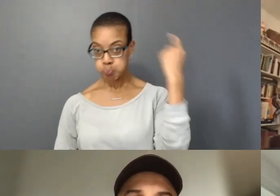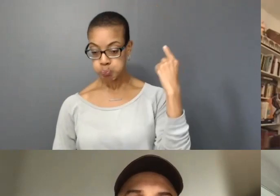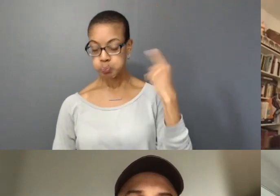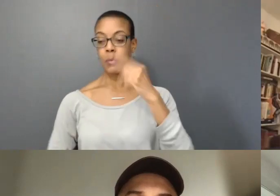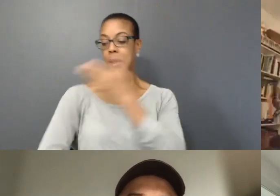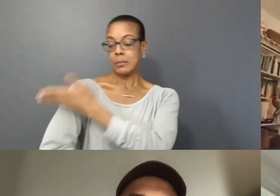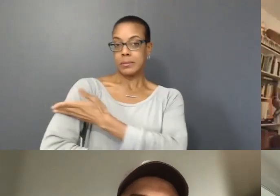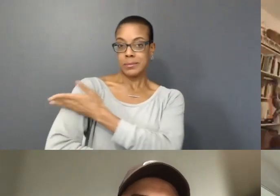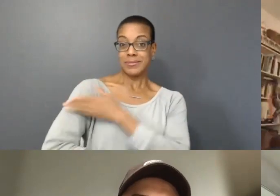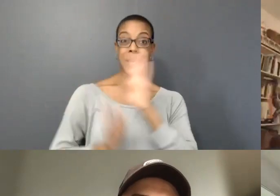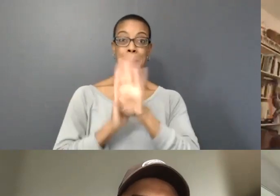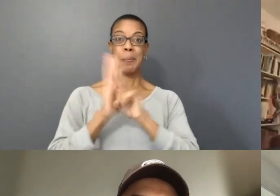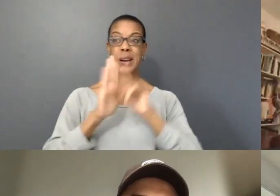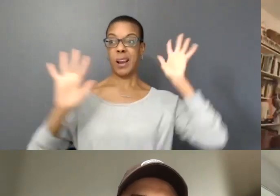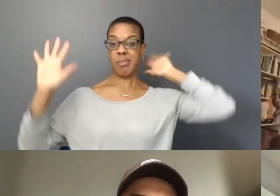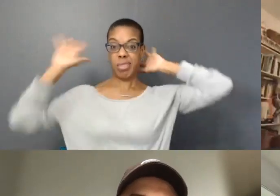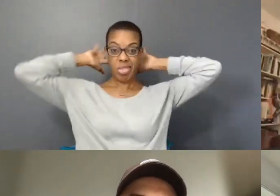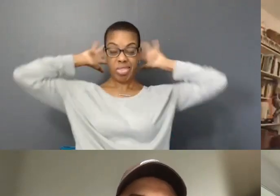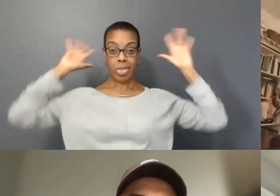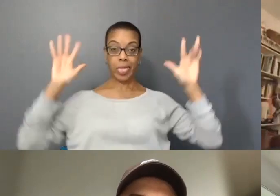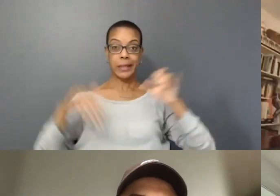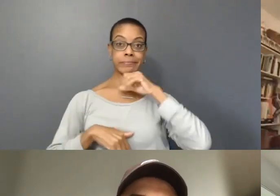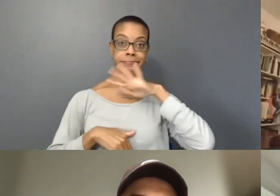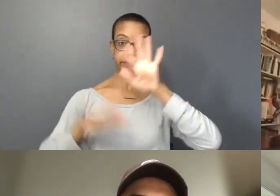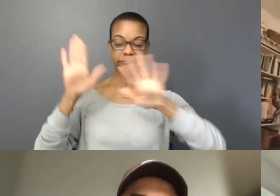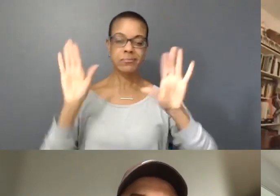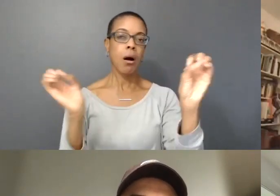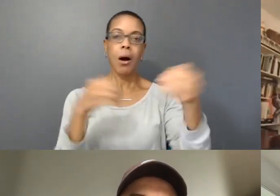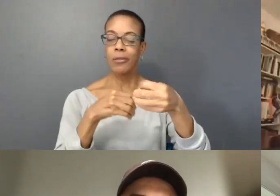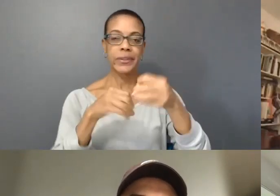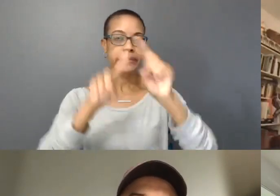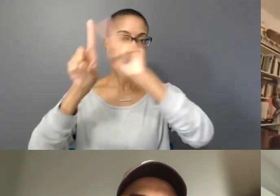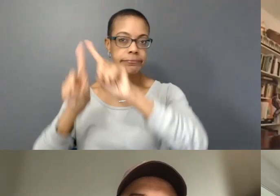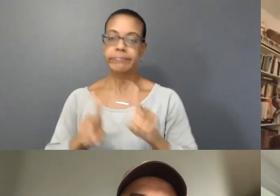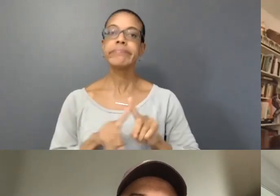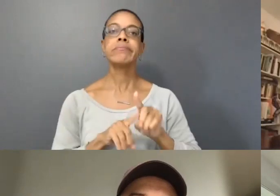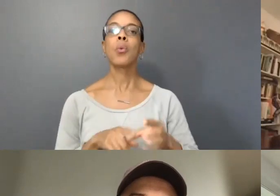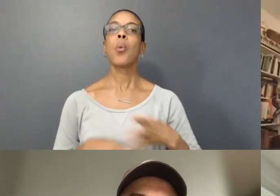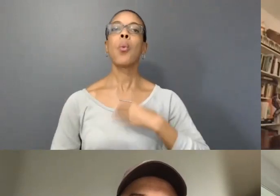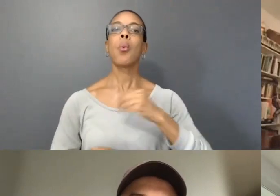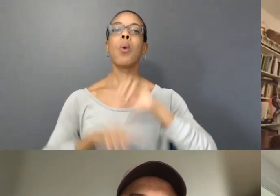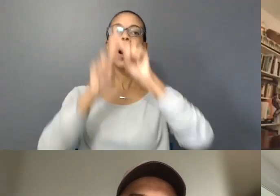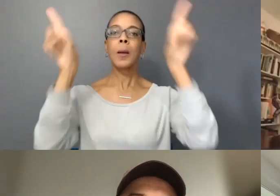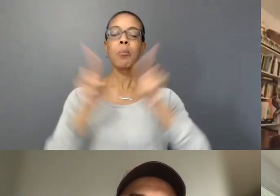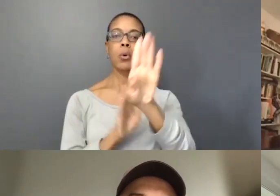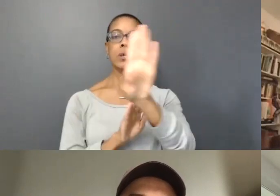is a little messy but I'm just in an office with a white board and some shelves behind me.